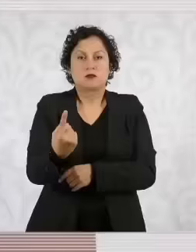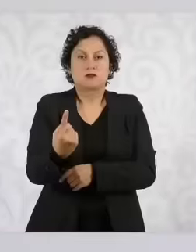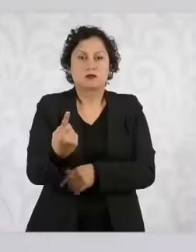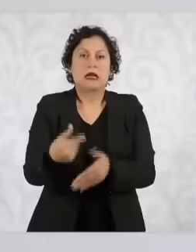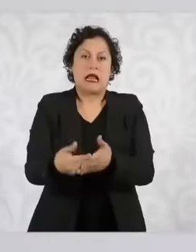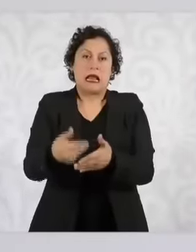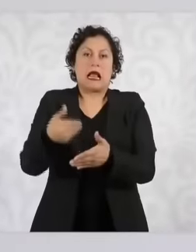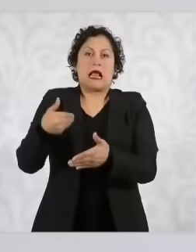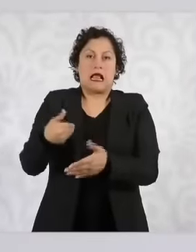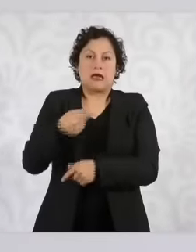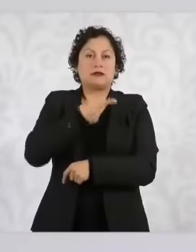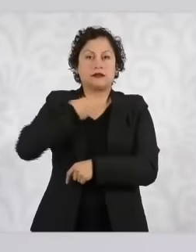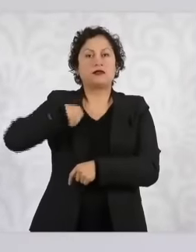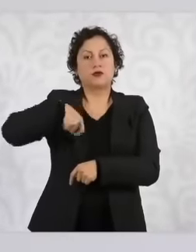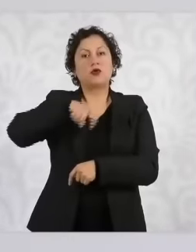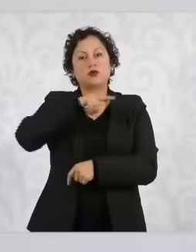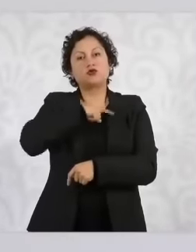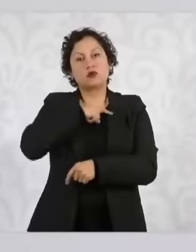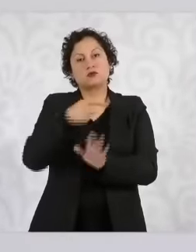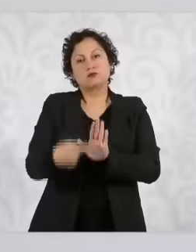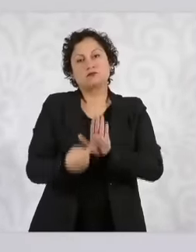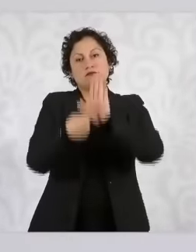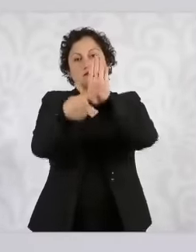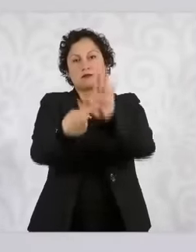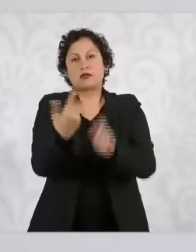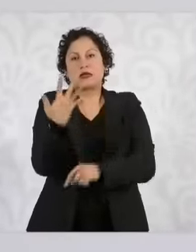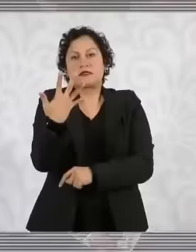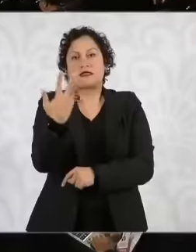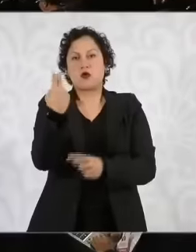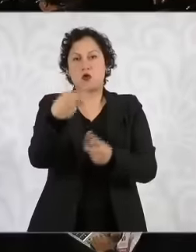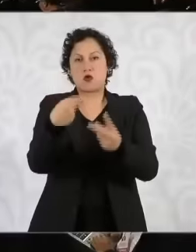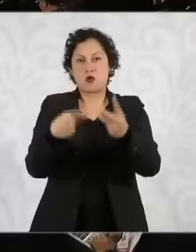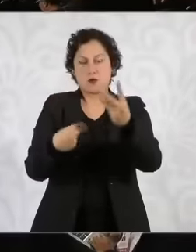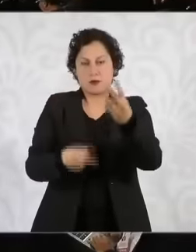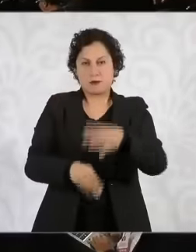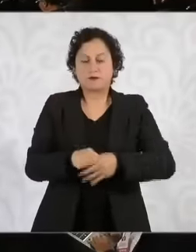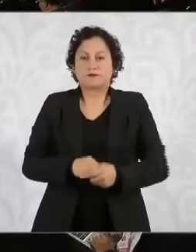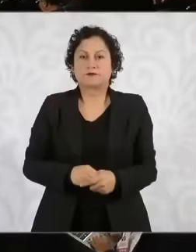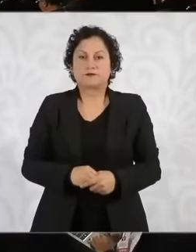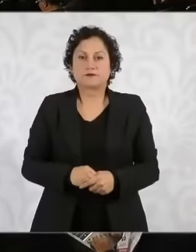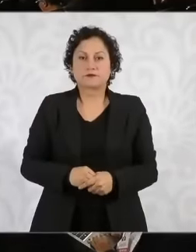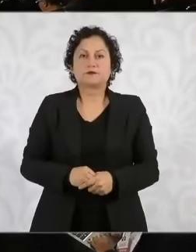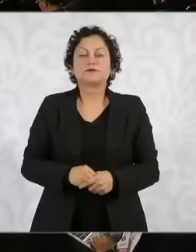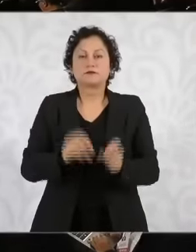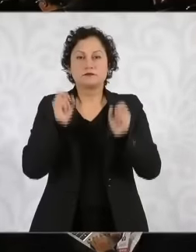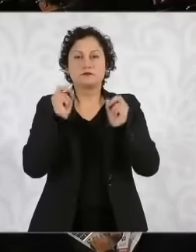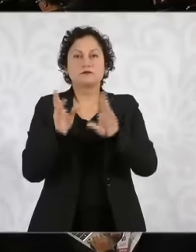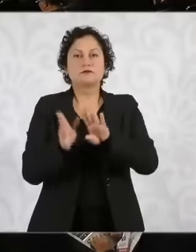we would be making the five names known. very good, on the other hand, I would like to ask you